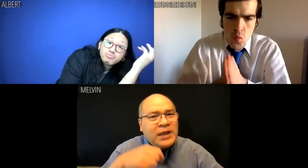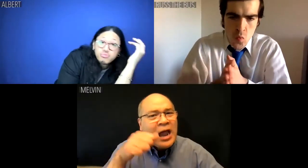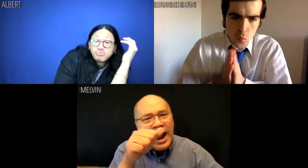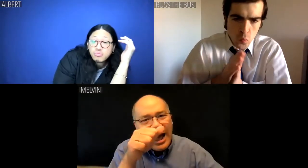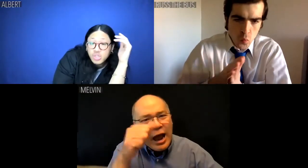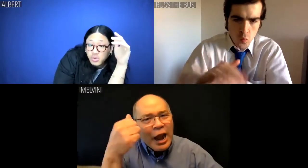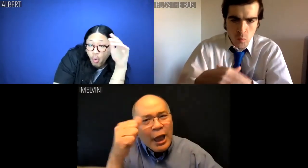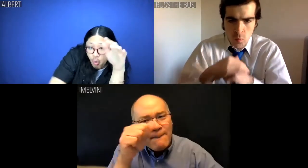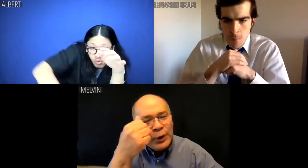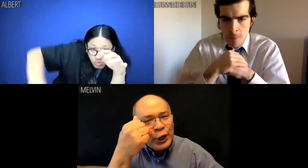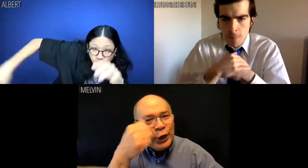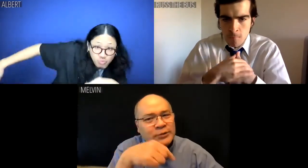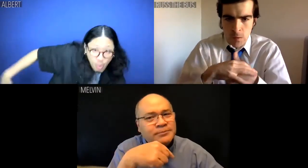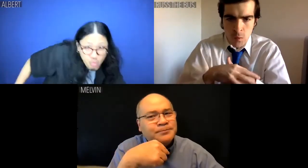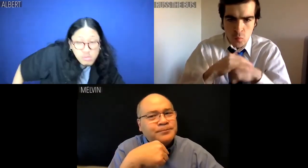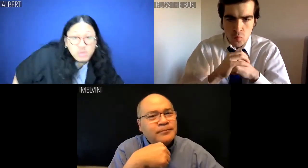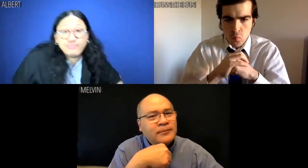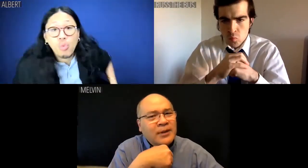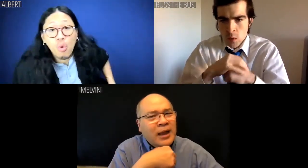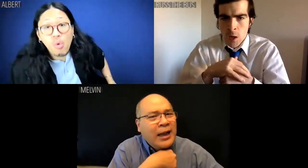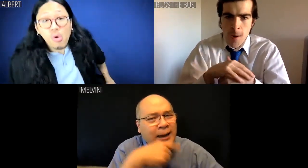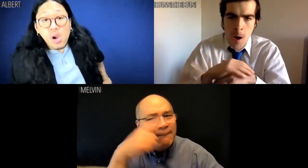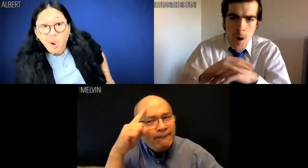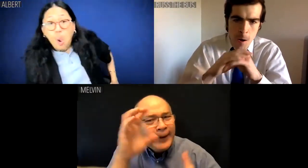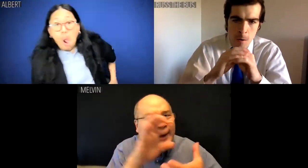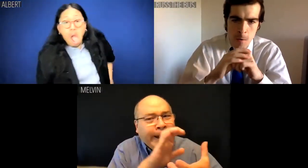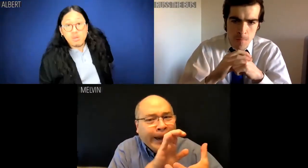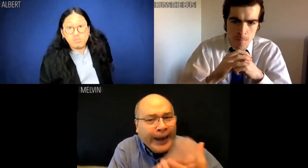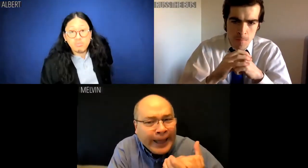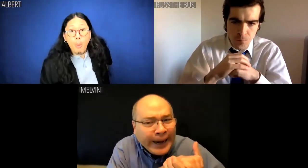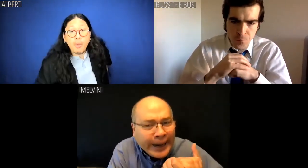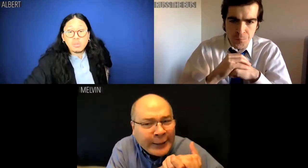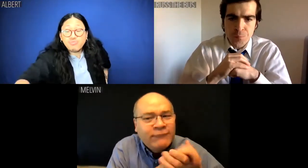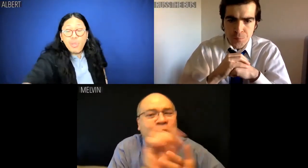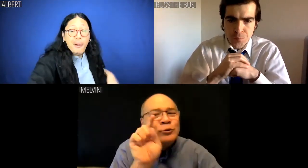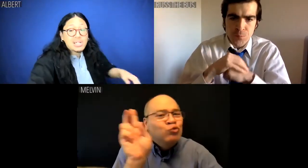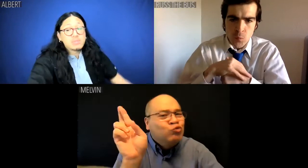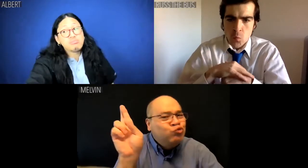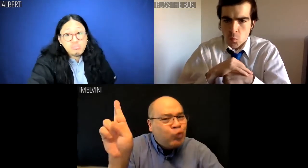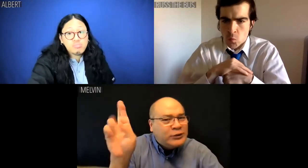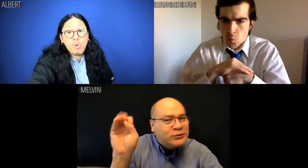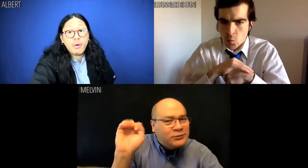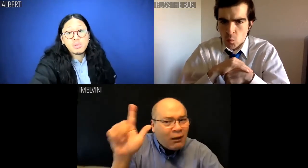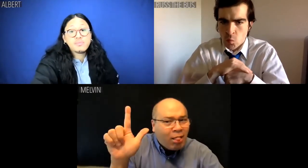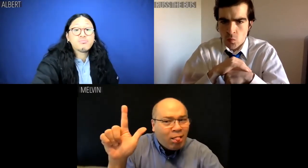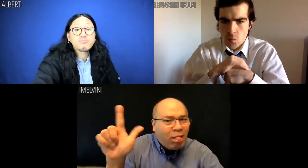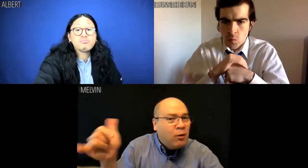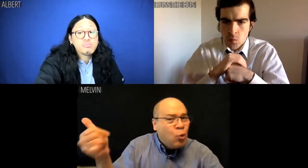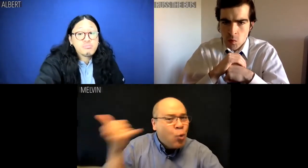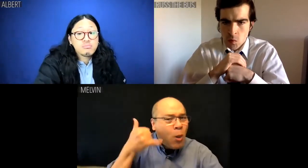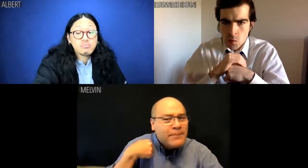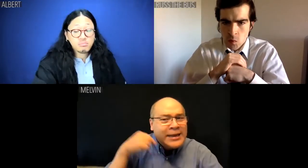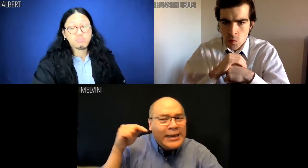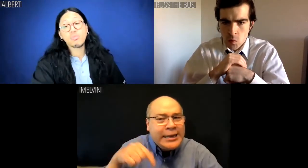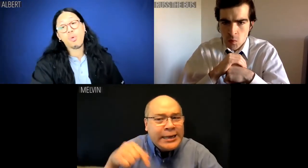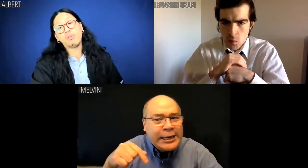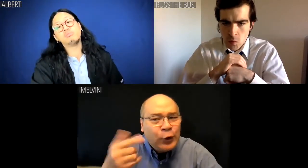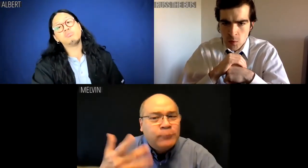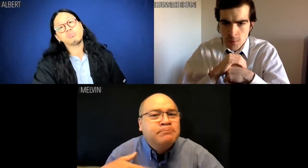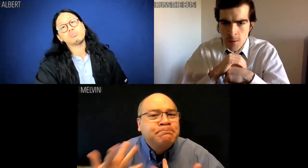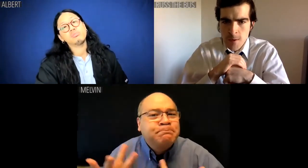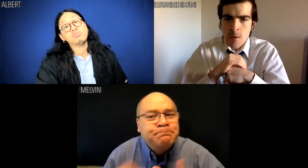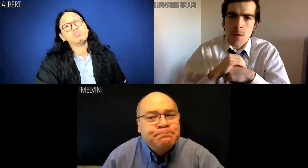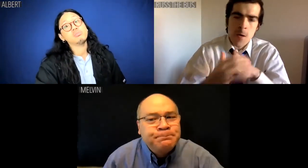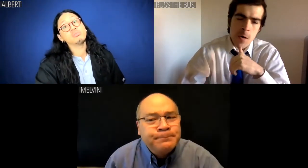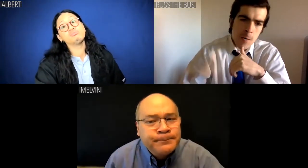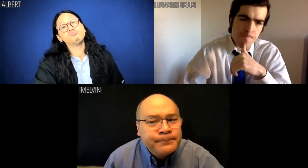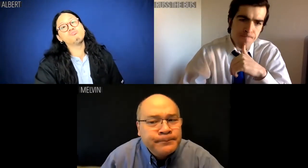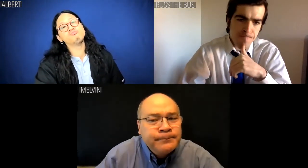Melvin: Albert, I trust you know why Russell called me here.